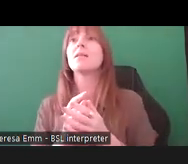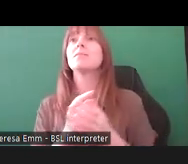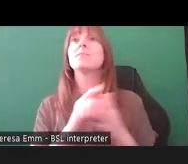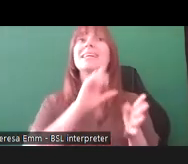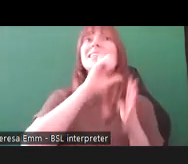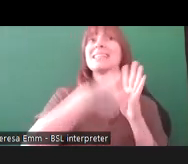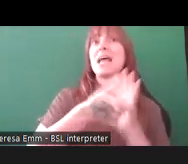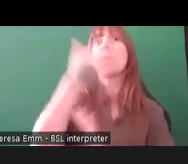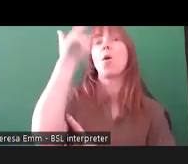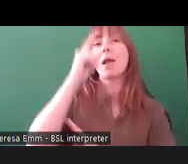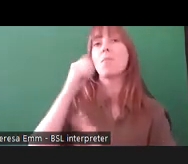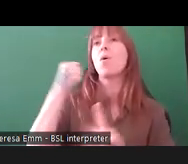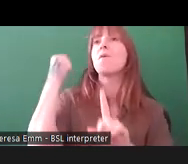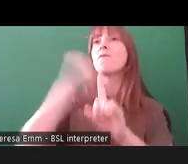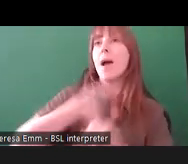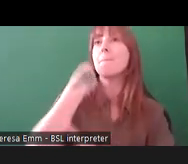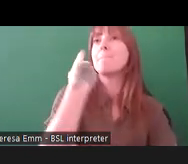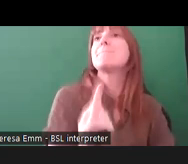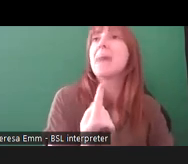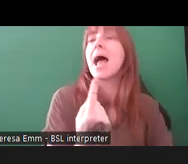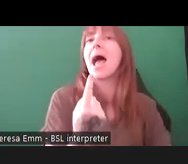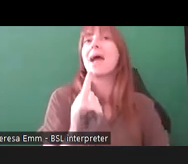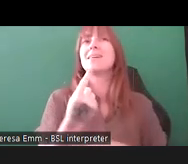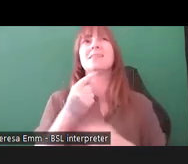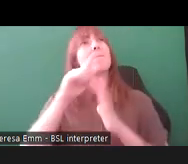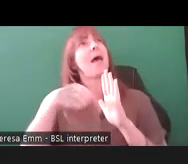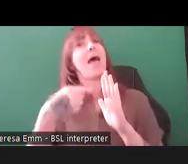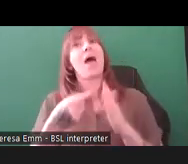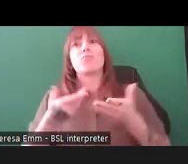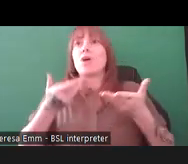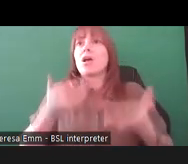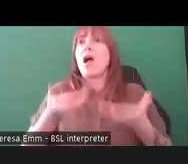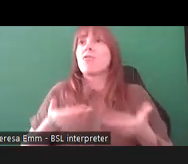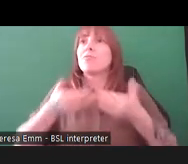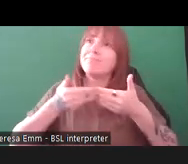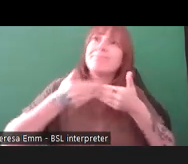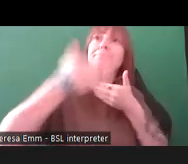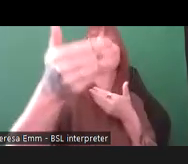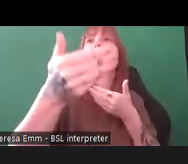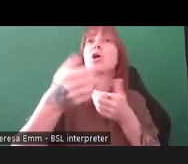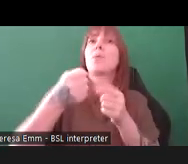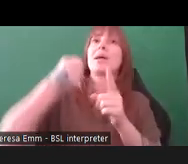very much about current and on-going campaigning that disabled people are doing and have done